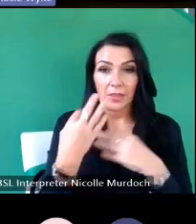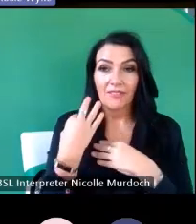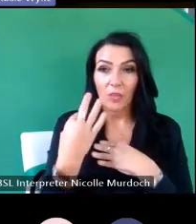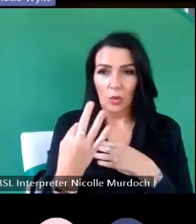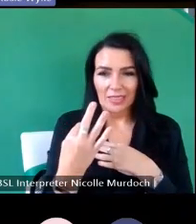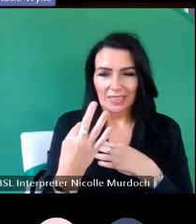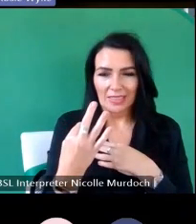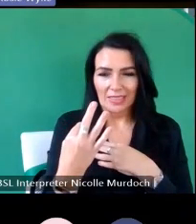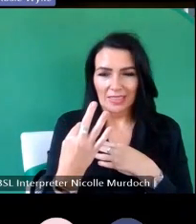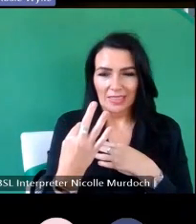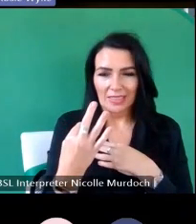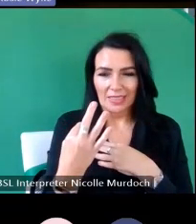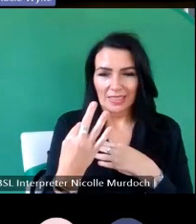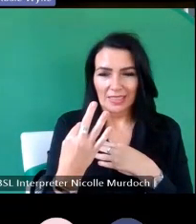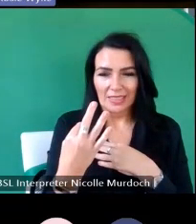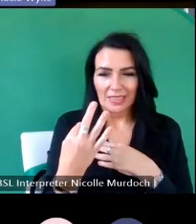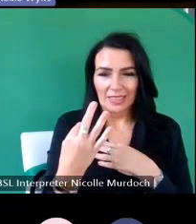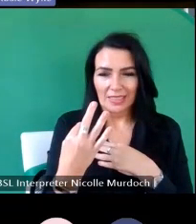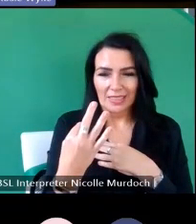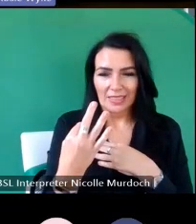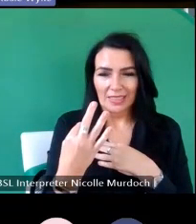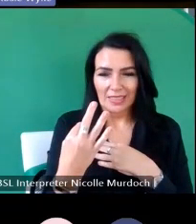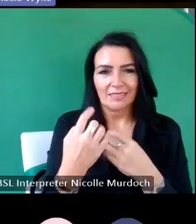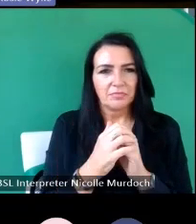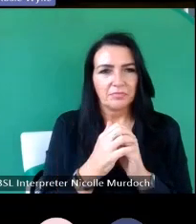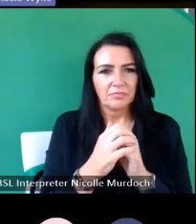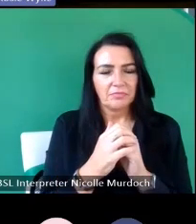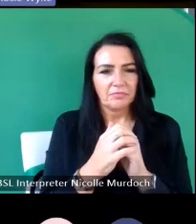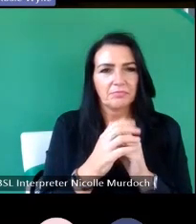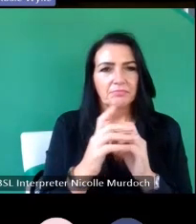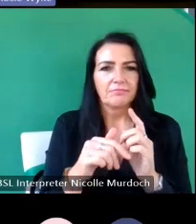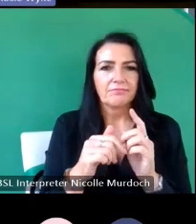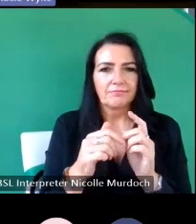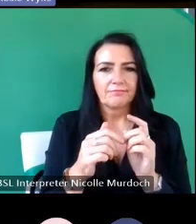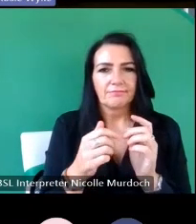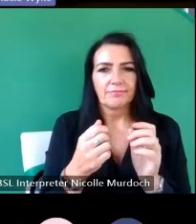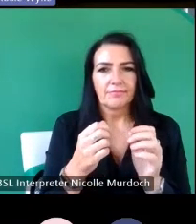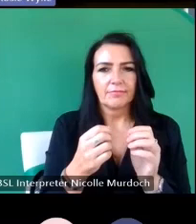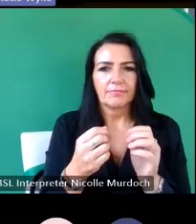I work with an um small like thing called gladen Village it is a fictional Heritage